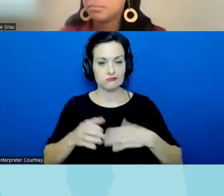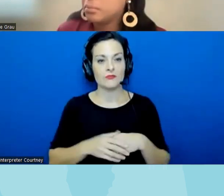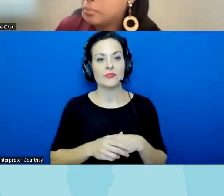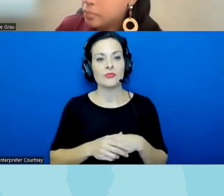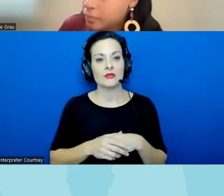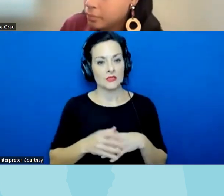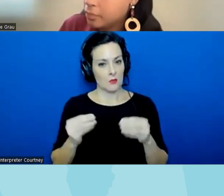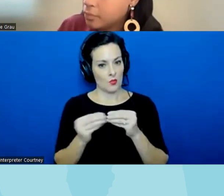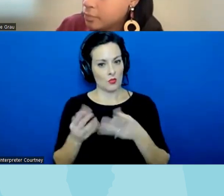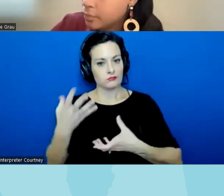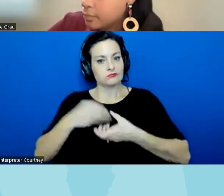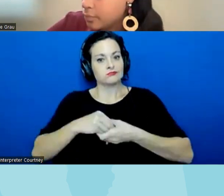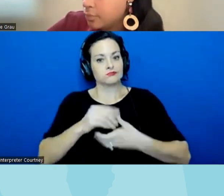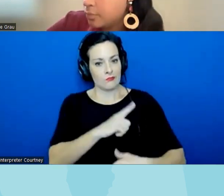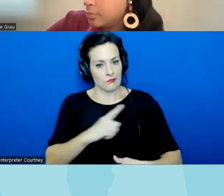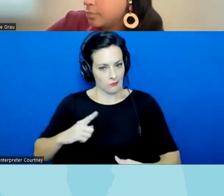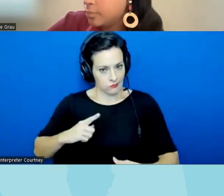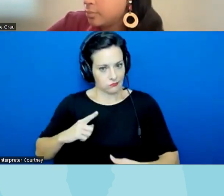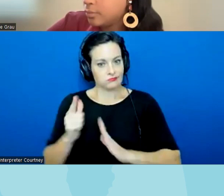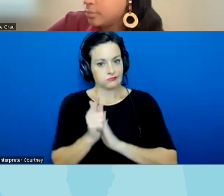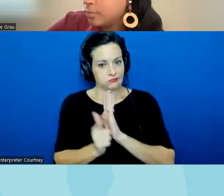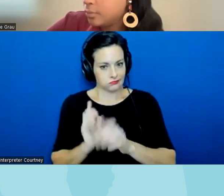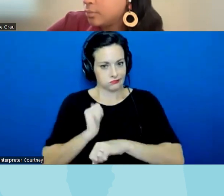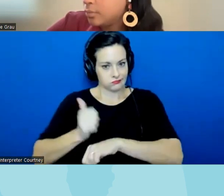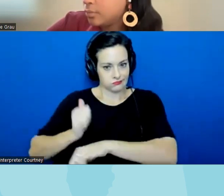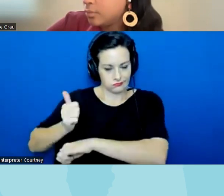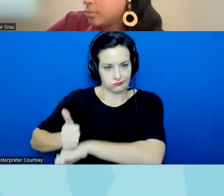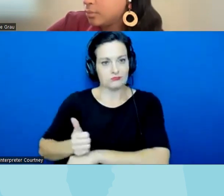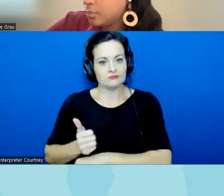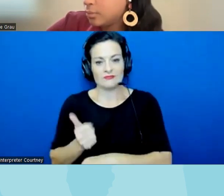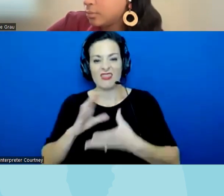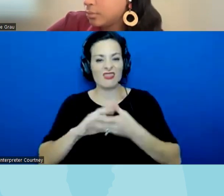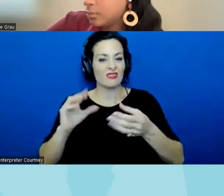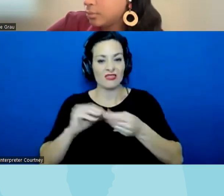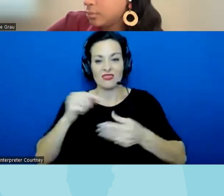engaged in the legislature and really embolden to say whatever they want including outright lies and